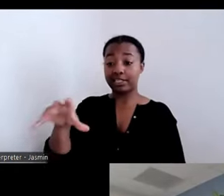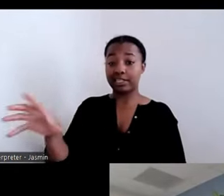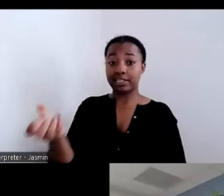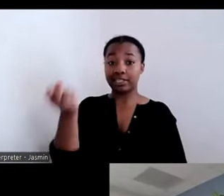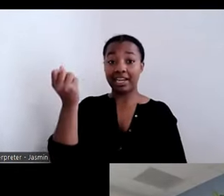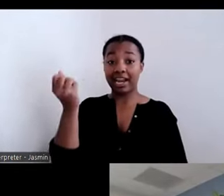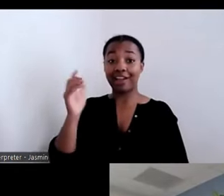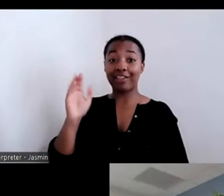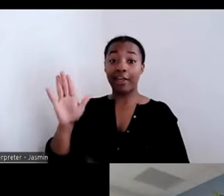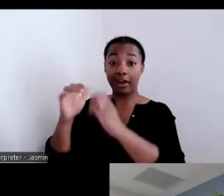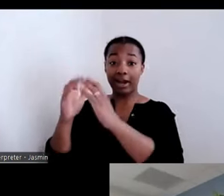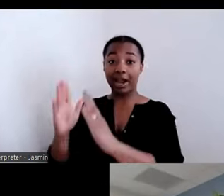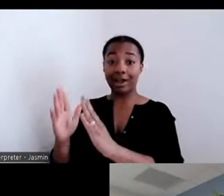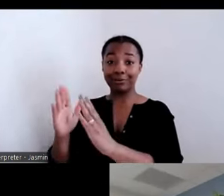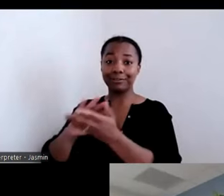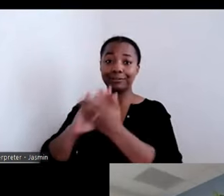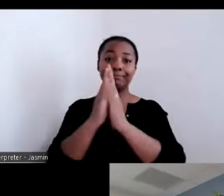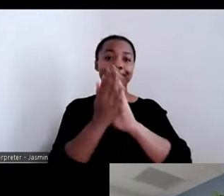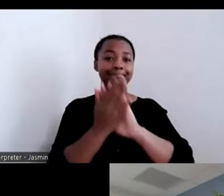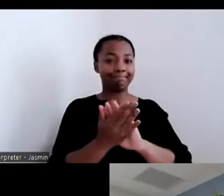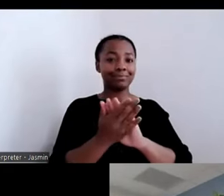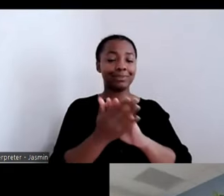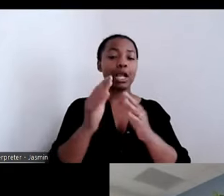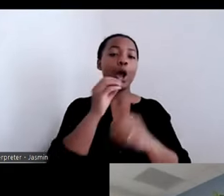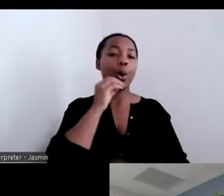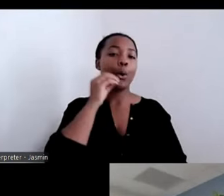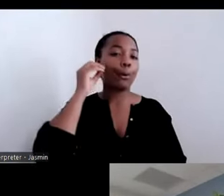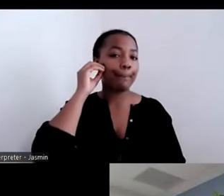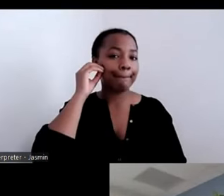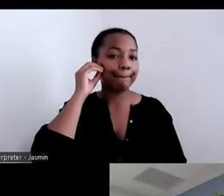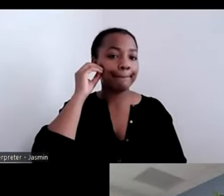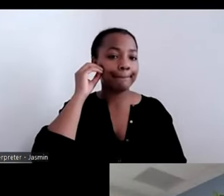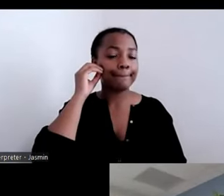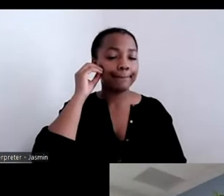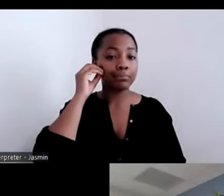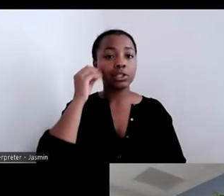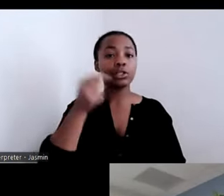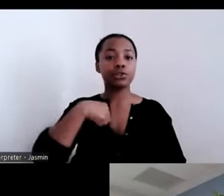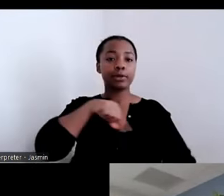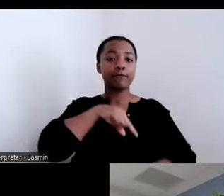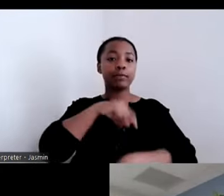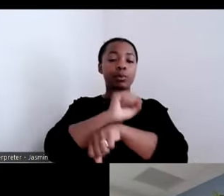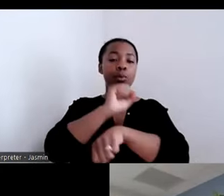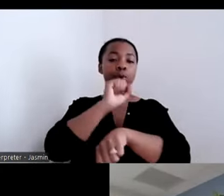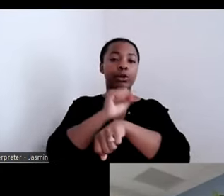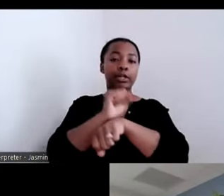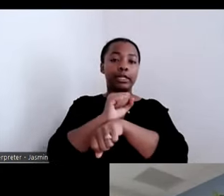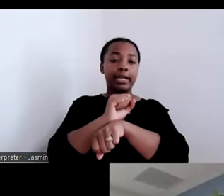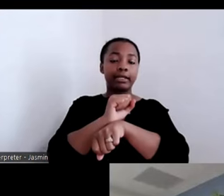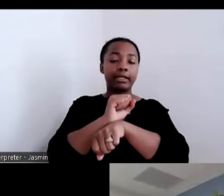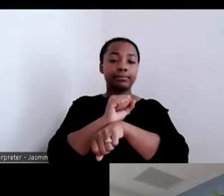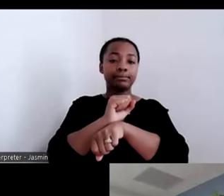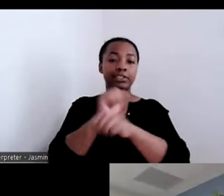We been working with a list of things that people do in the community developed by